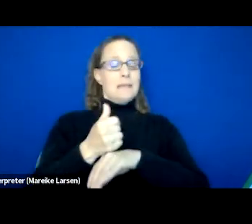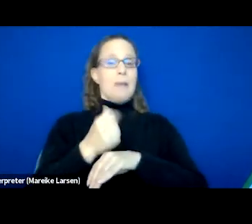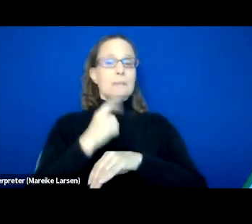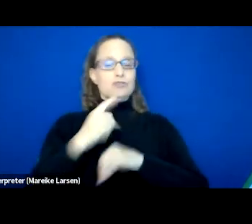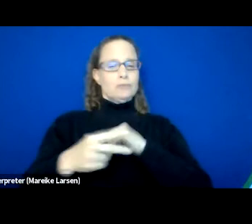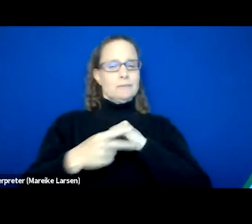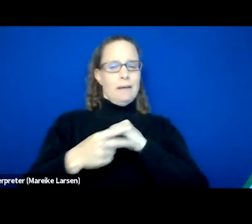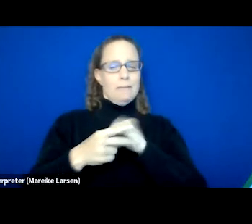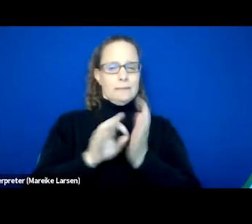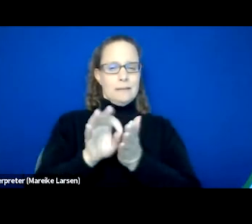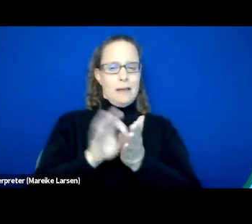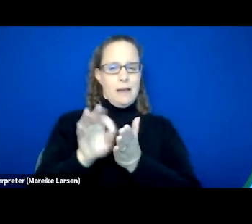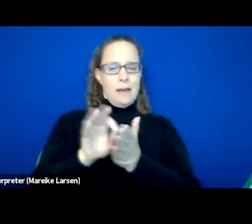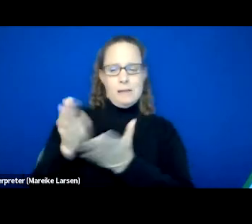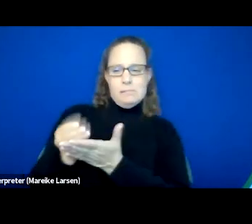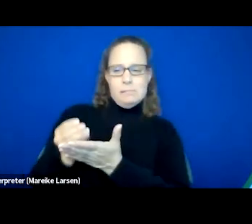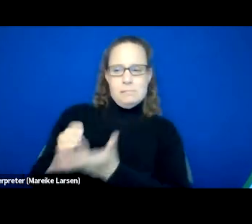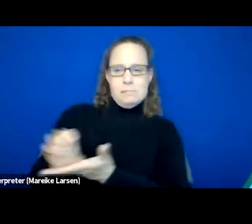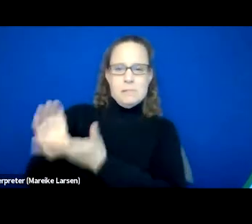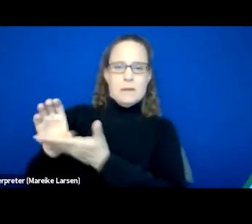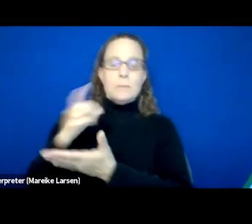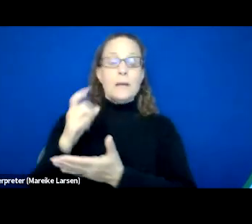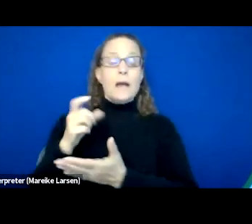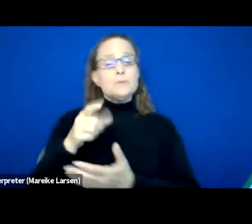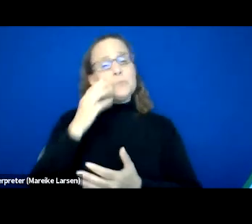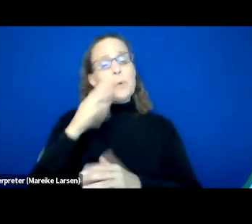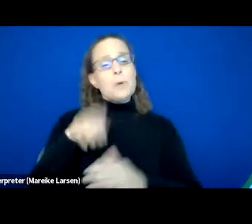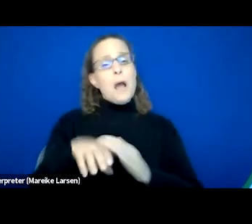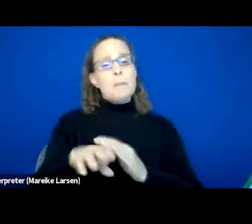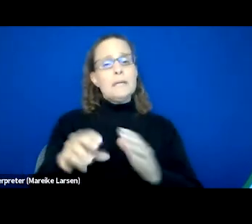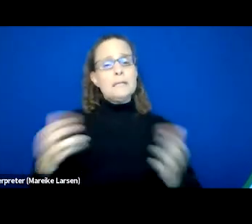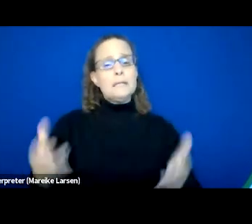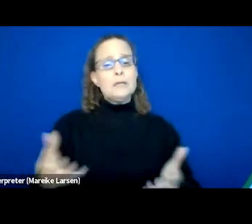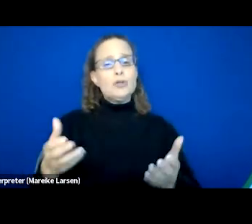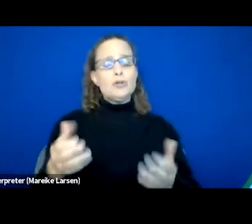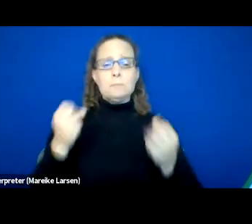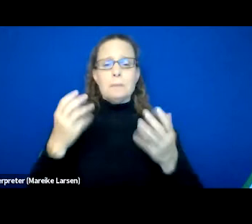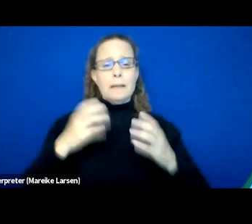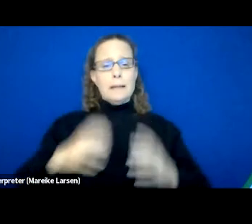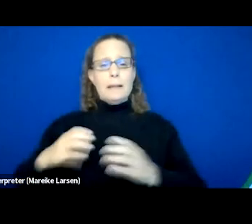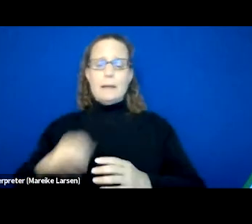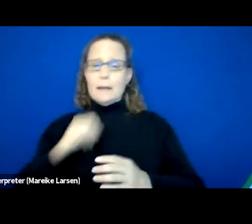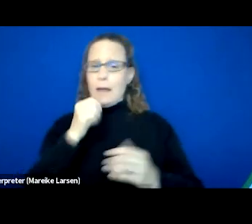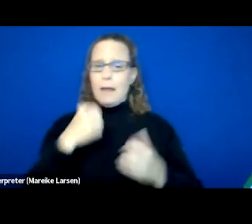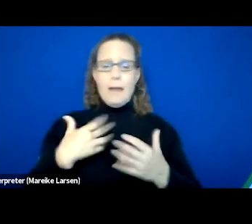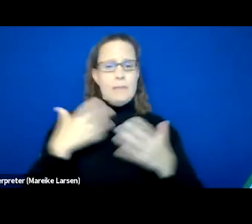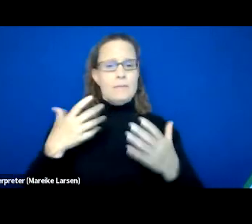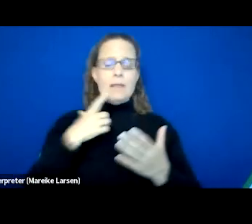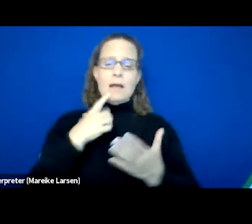because you know, coming in here, a lot of our clients, they didn't have a lot of financial stability.